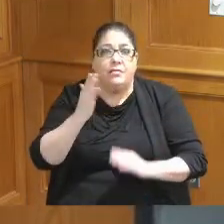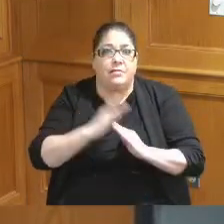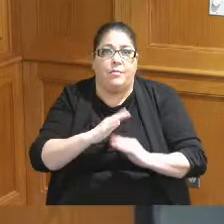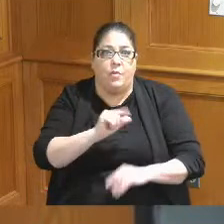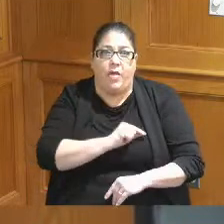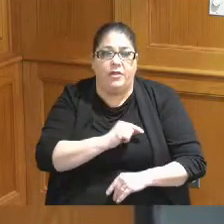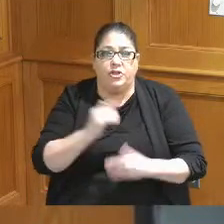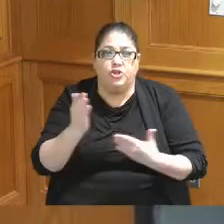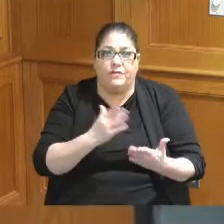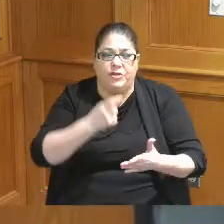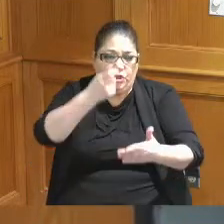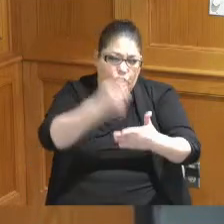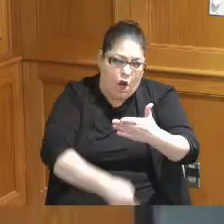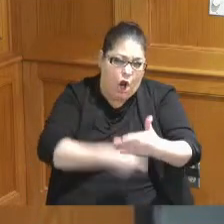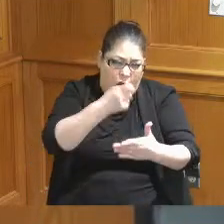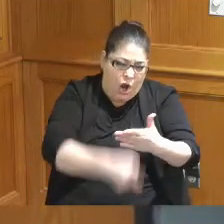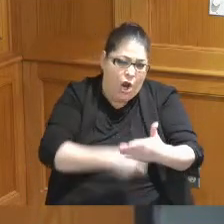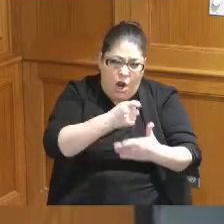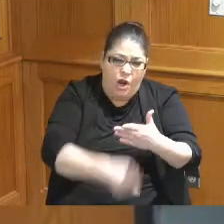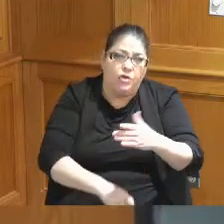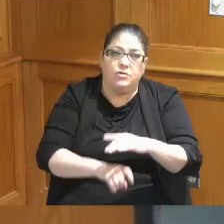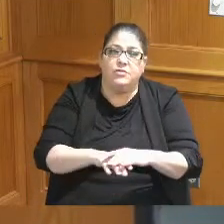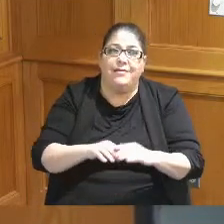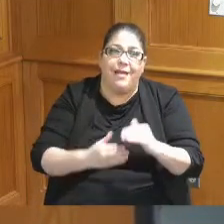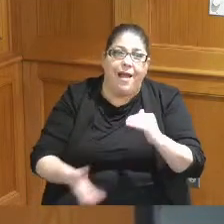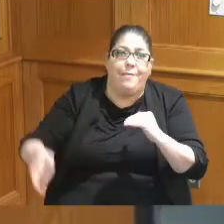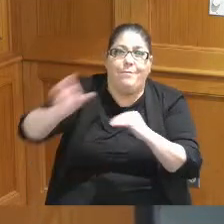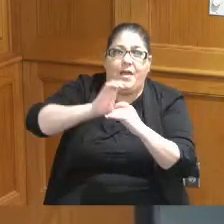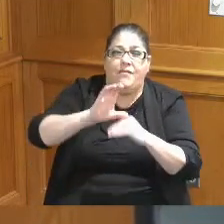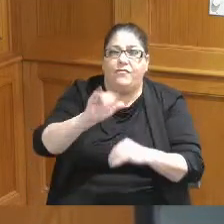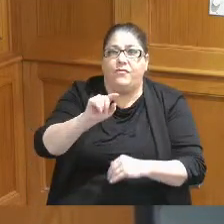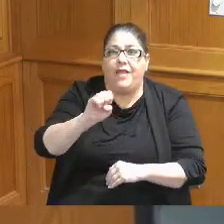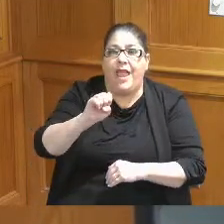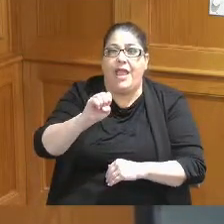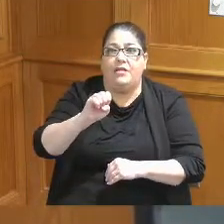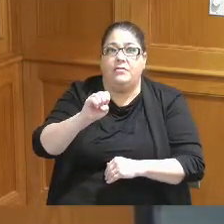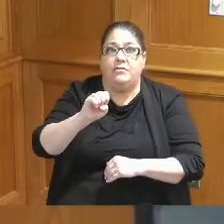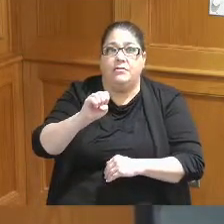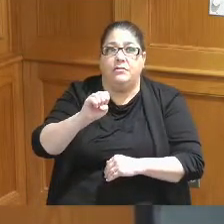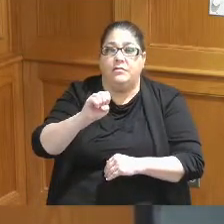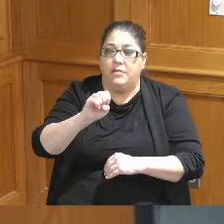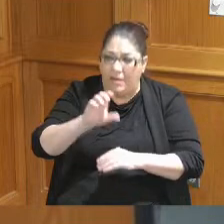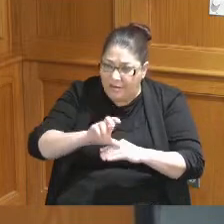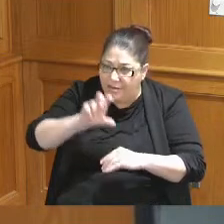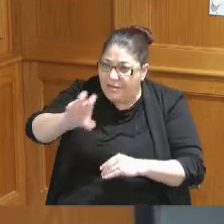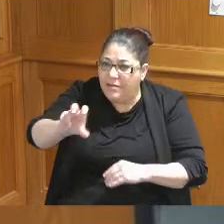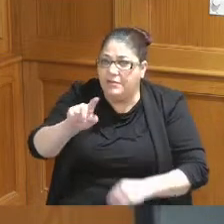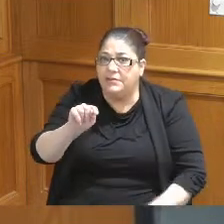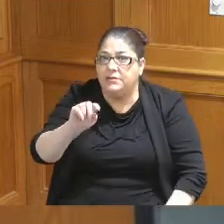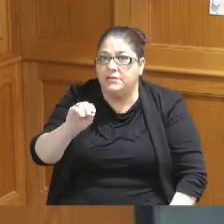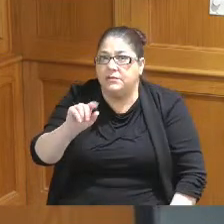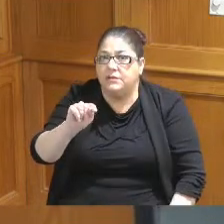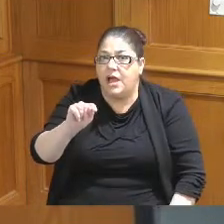charge them out of the rate and this money goes to this top but not one thing goes back to the